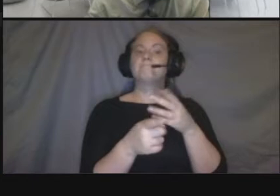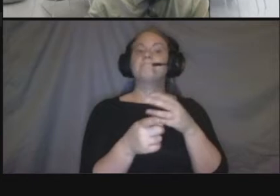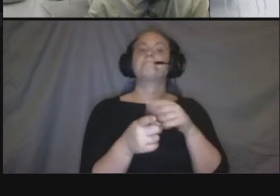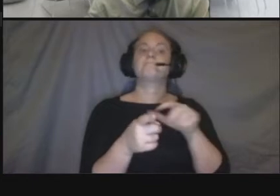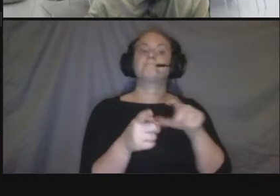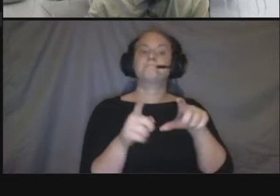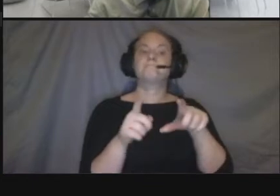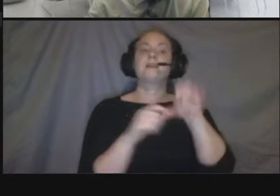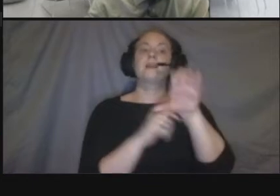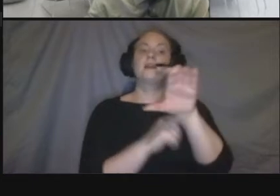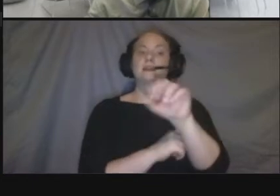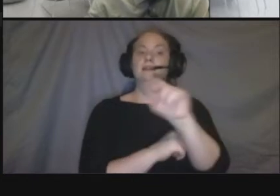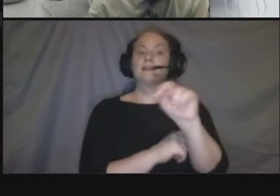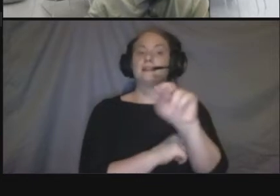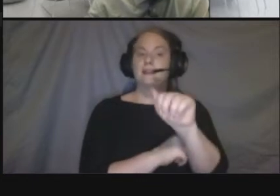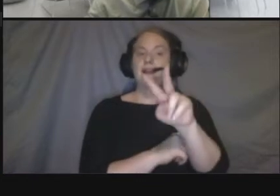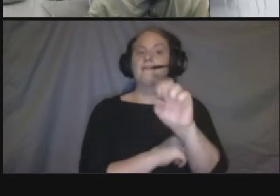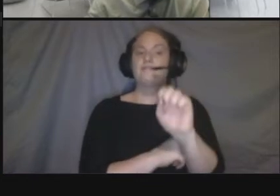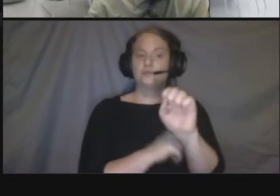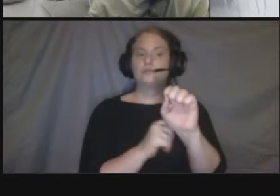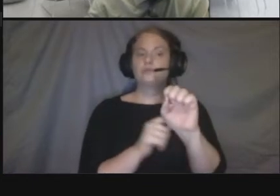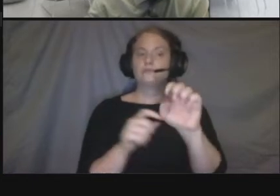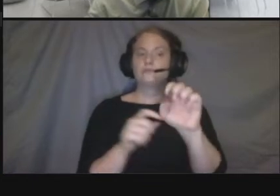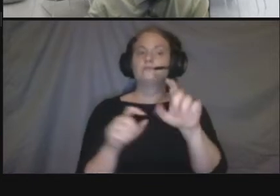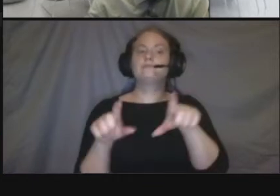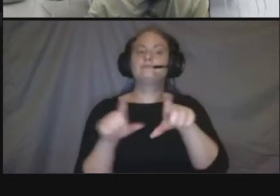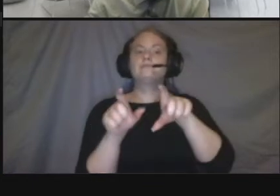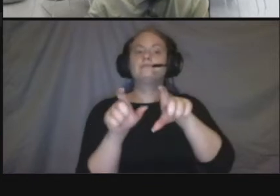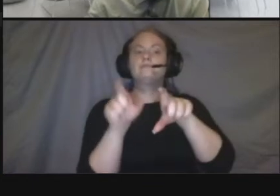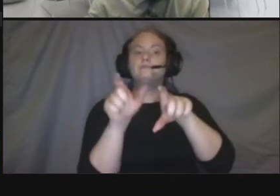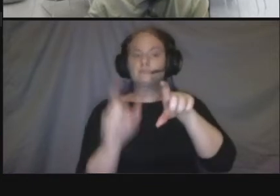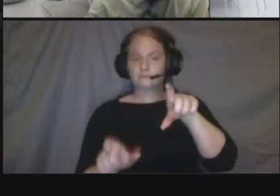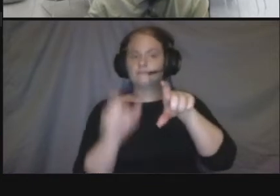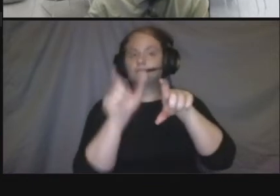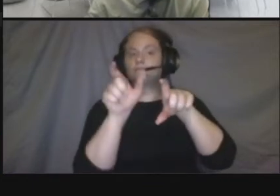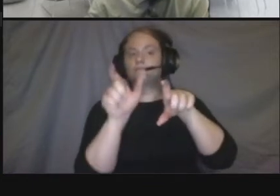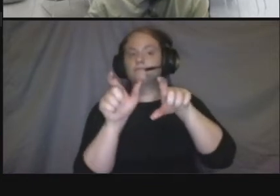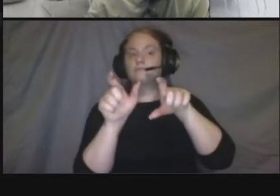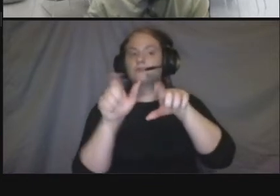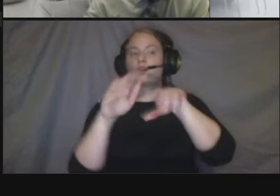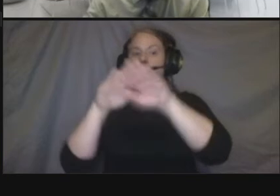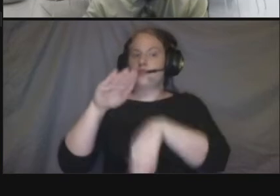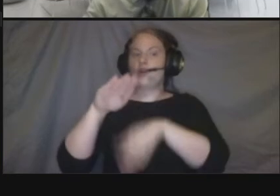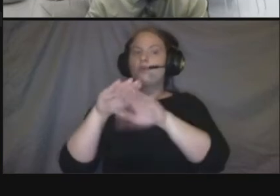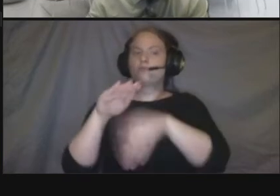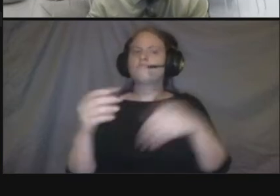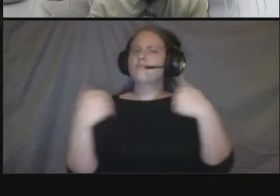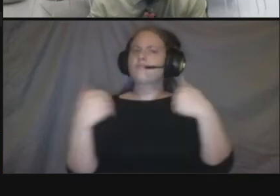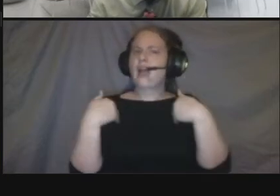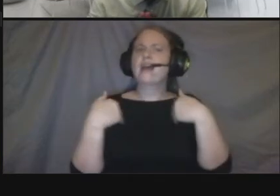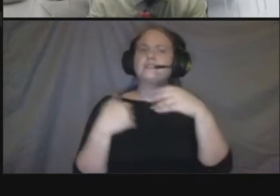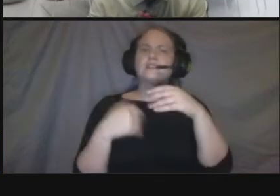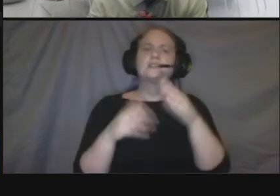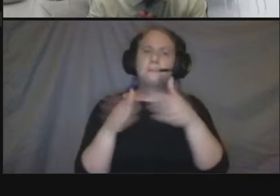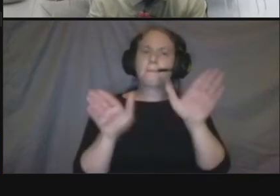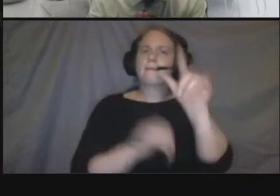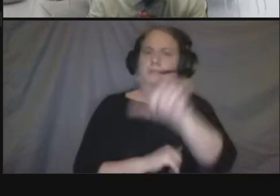public library as well as the udc clark school of law and some other businesses and of course